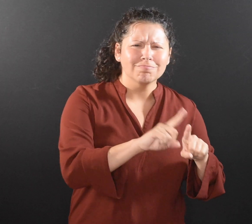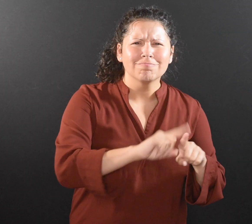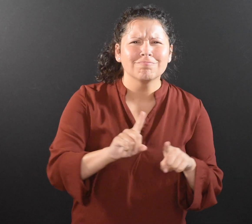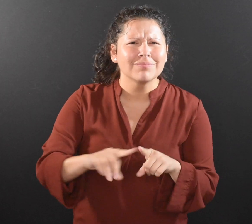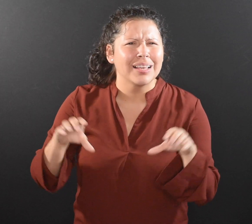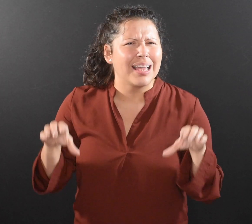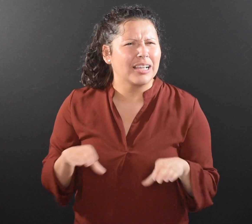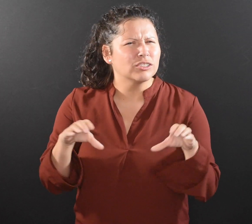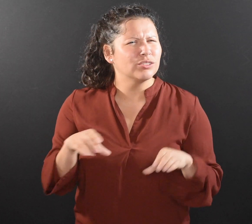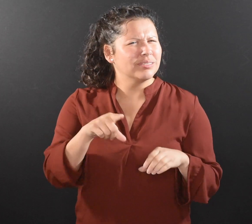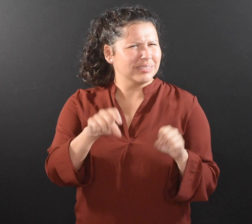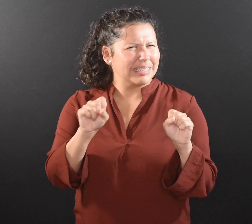What else should you do?